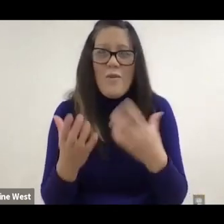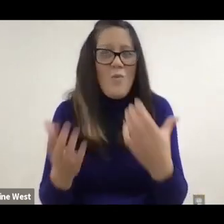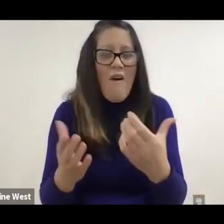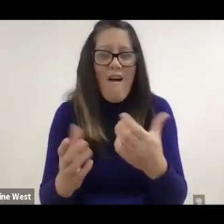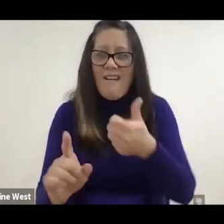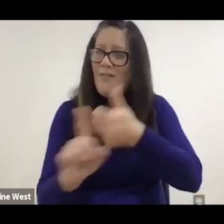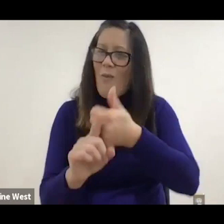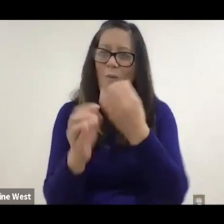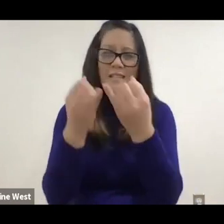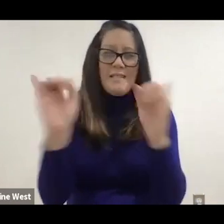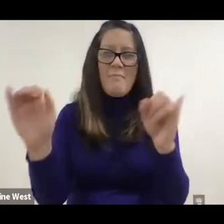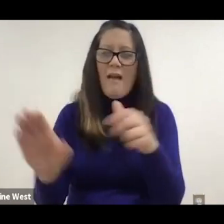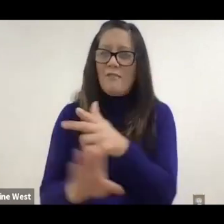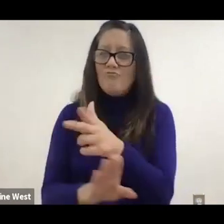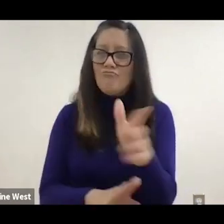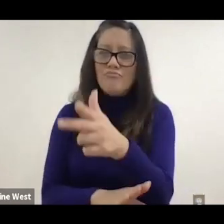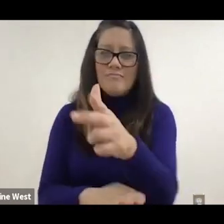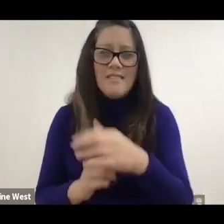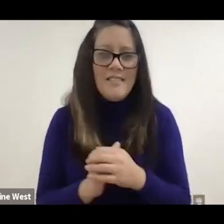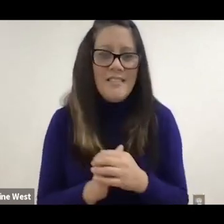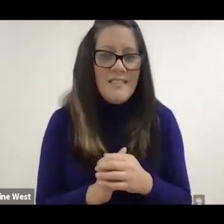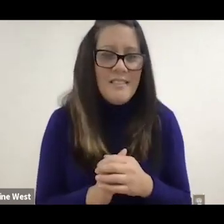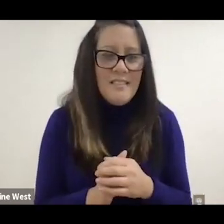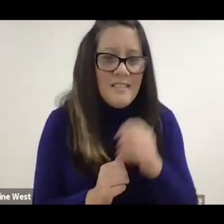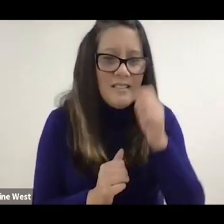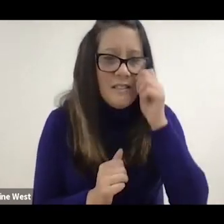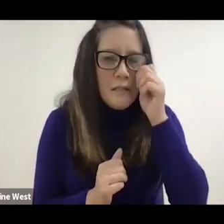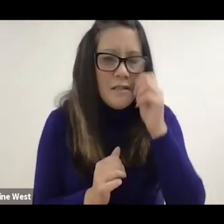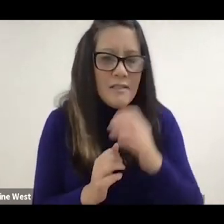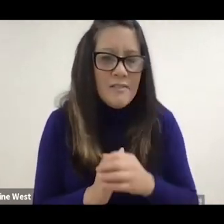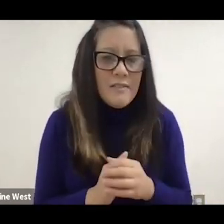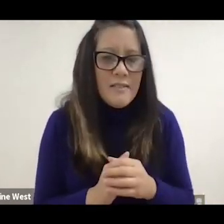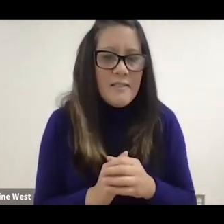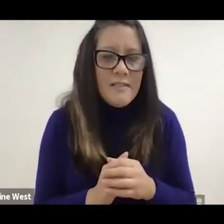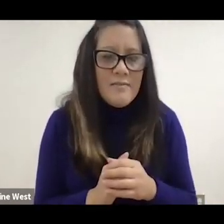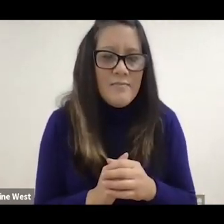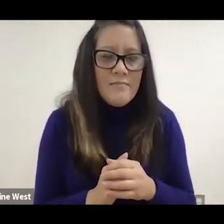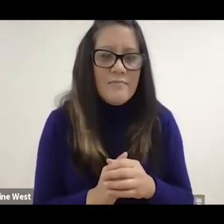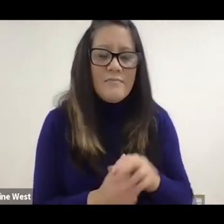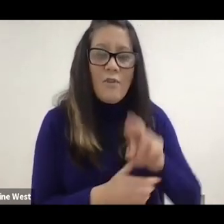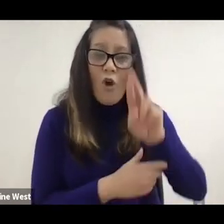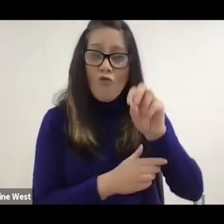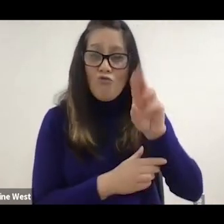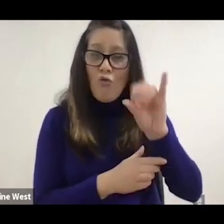thats what He wants and Rory thinks children without disabilities who witness this independence will be